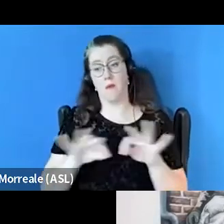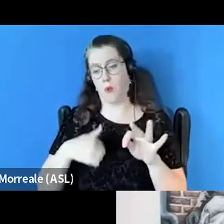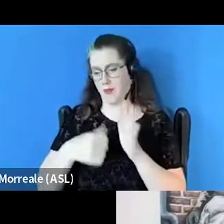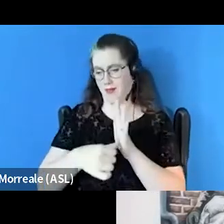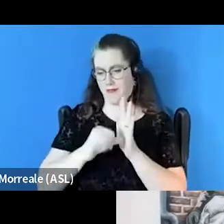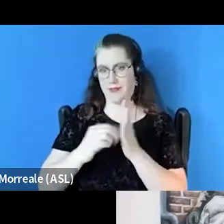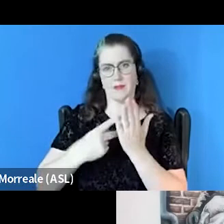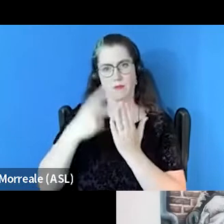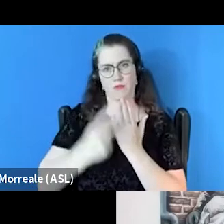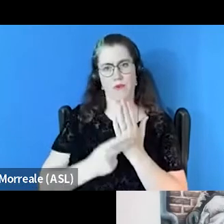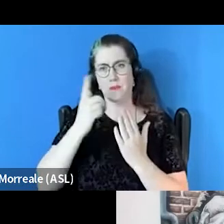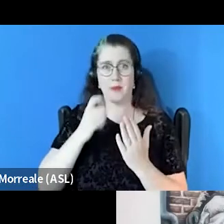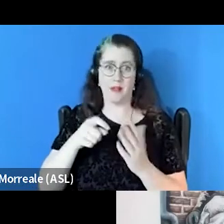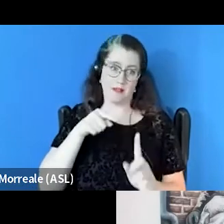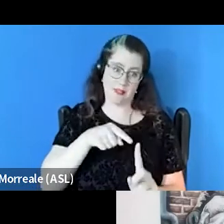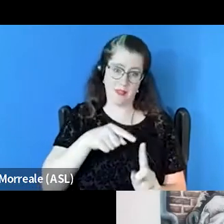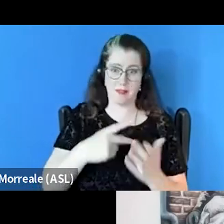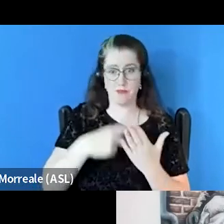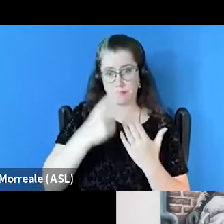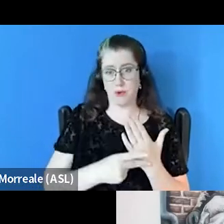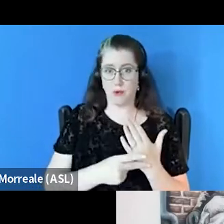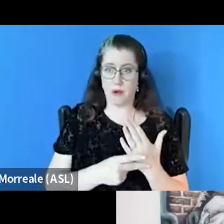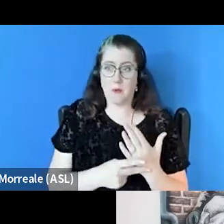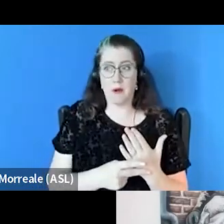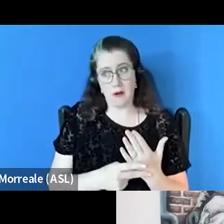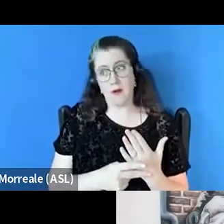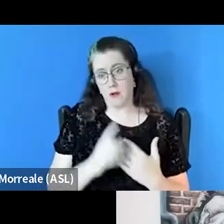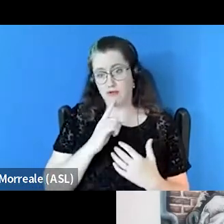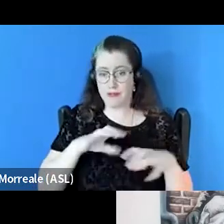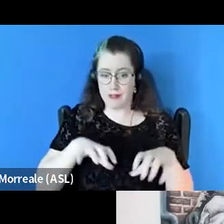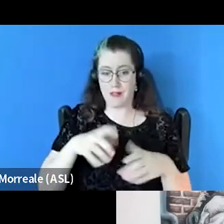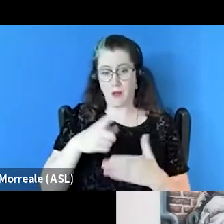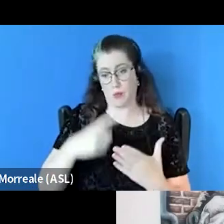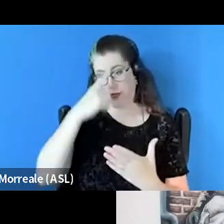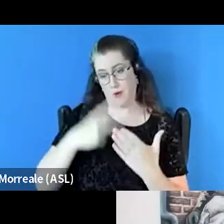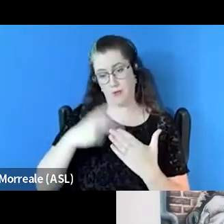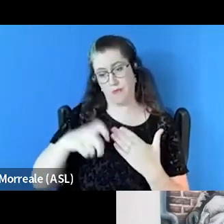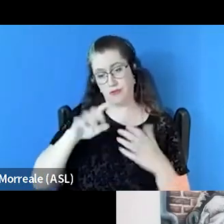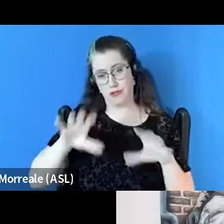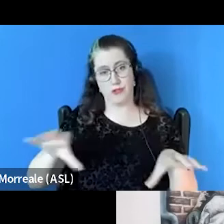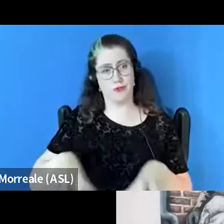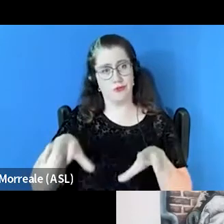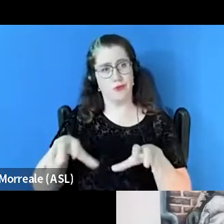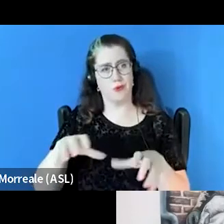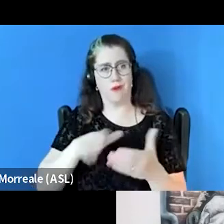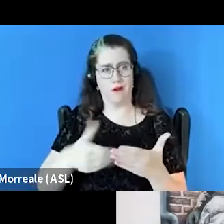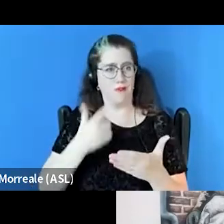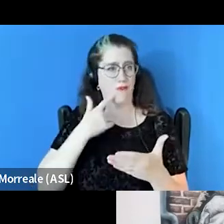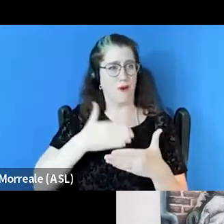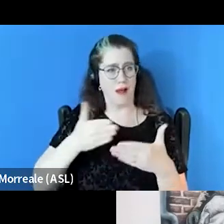'cause it is a program that does what we think programs should do, and that's all for outcomes that are positive.